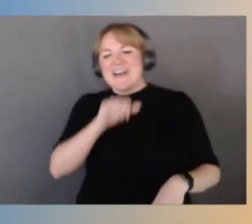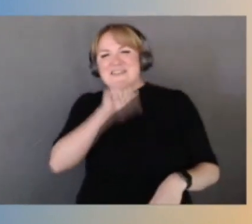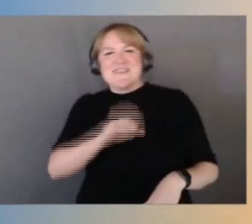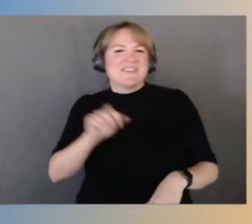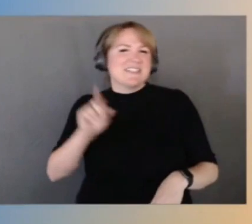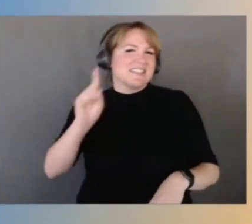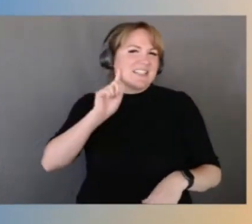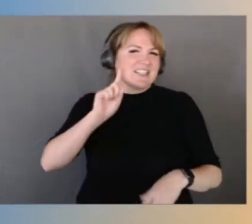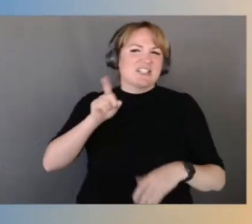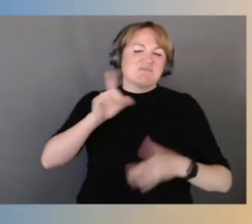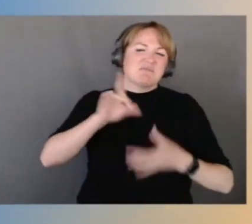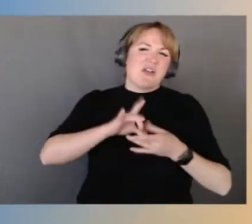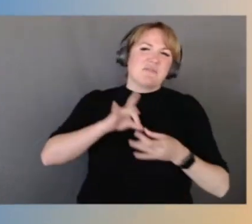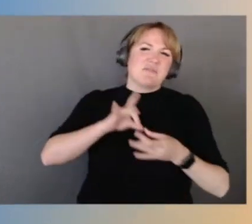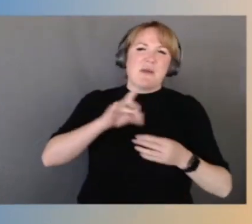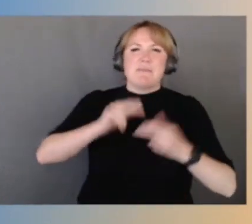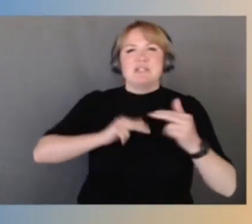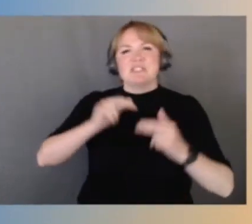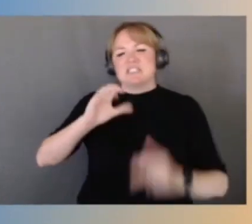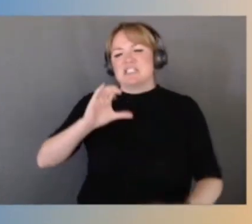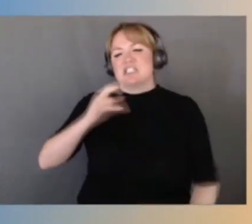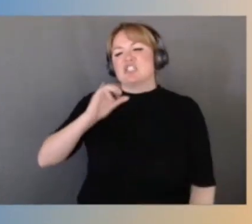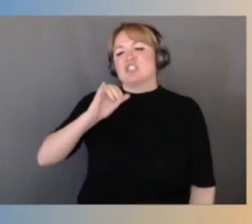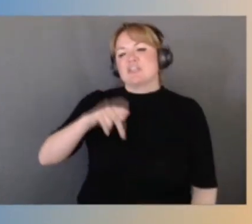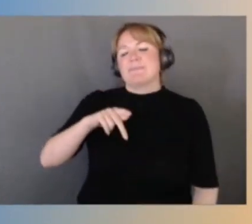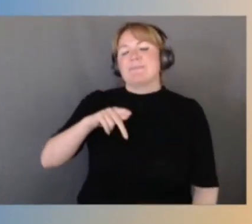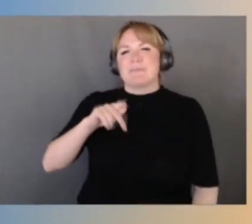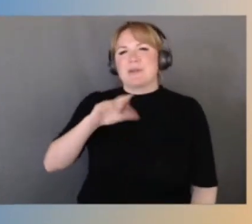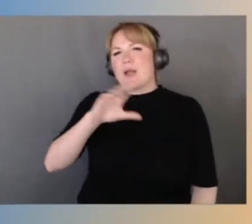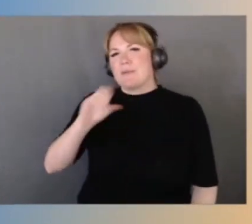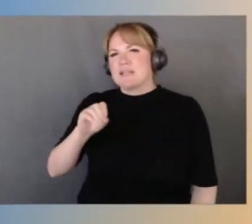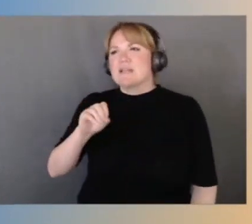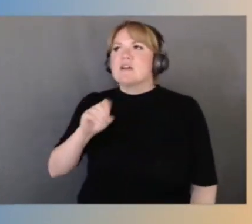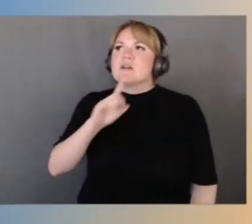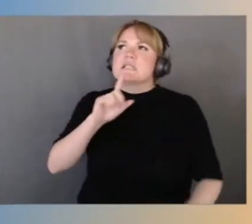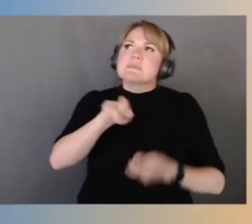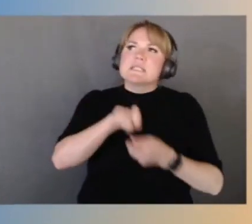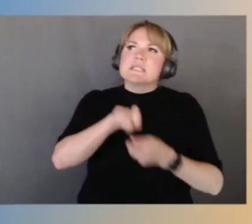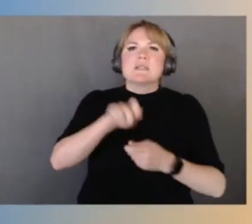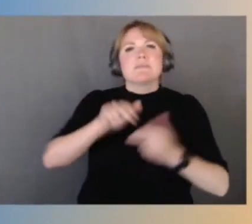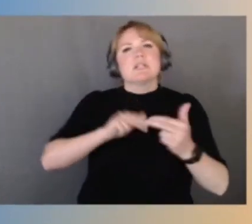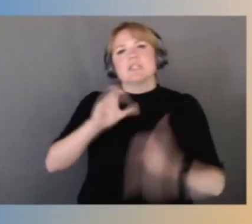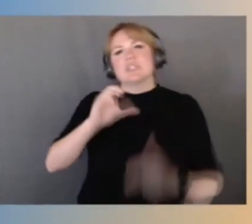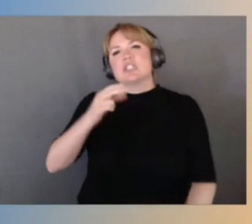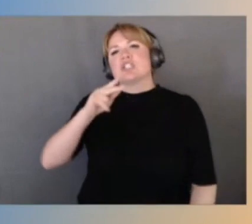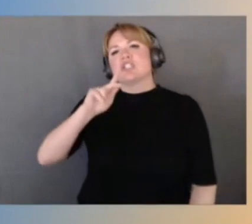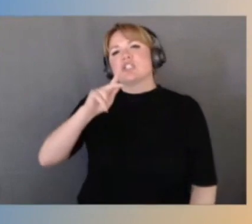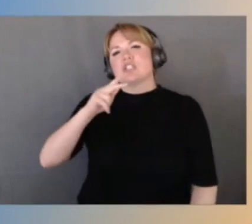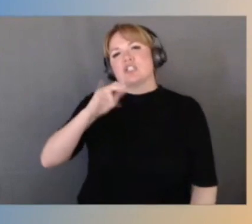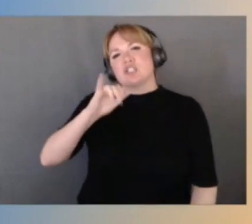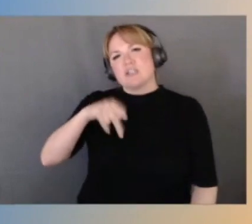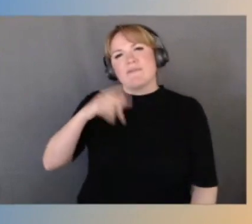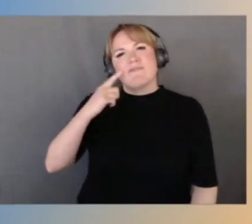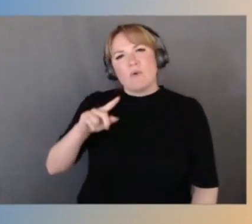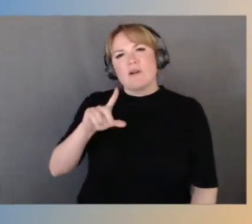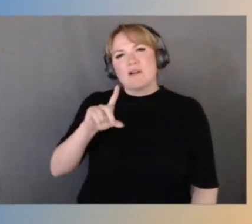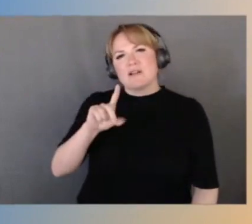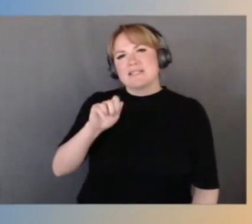a chip company very specifically to build chips for the data center. At the time when they started doing that,